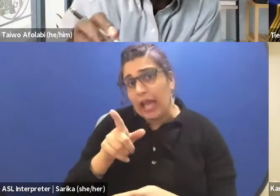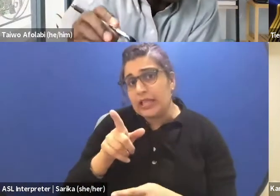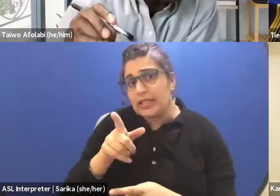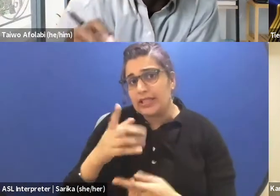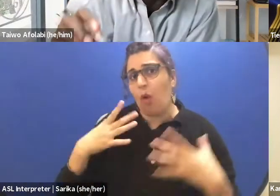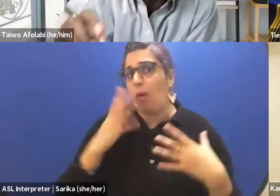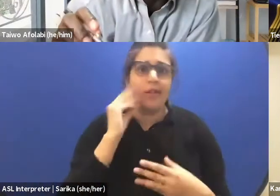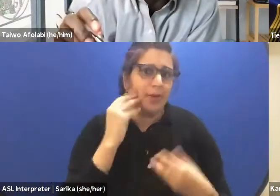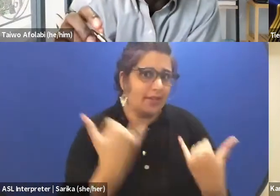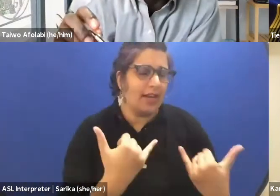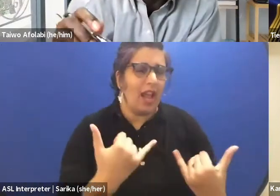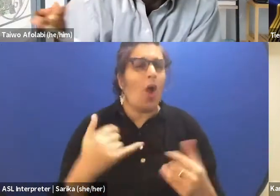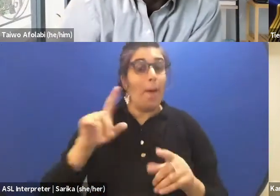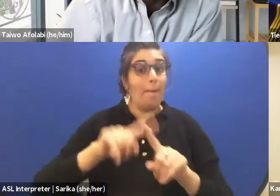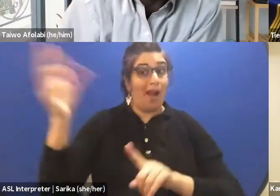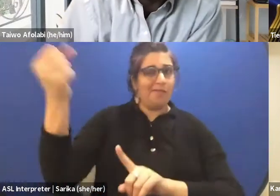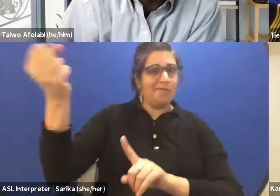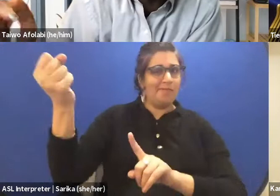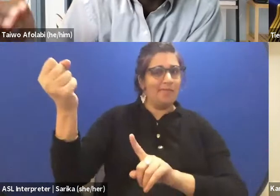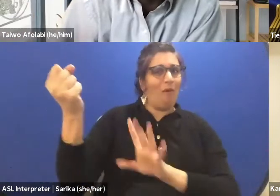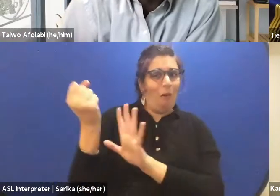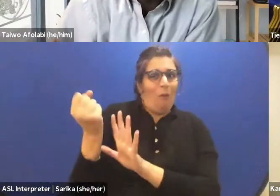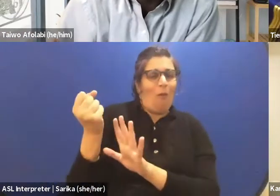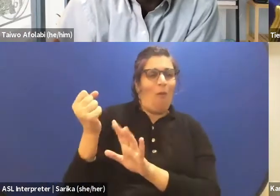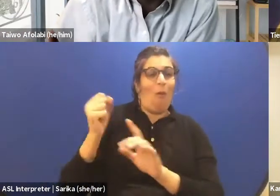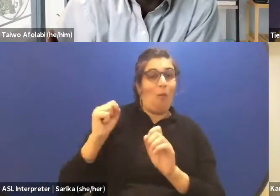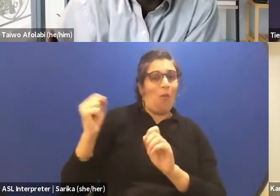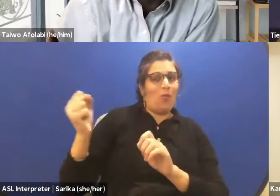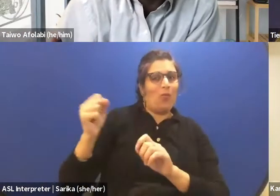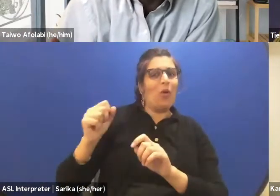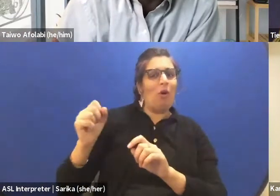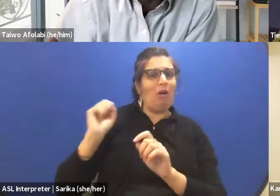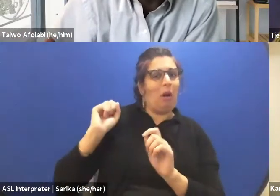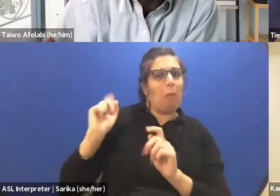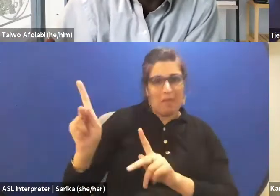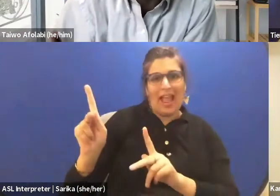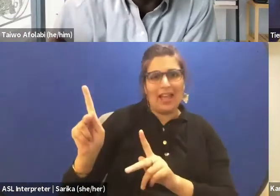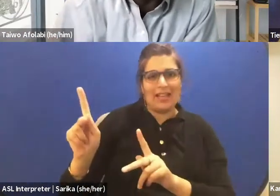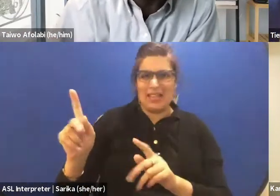because these are bigger subjects to my opinion, that I'm thinking dramaturgy of performance,